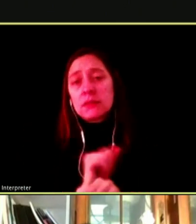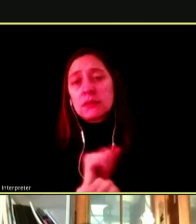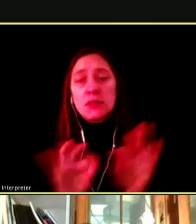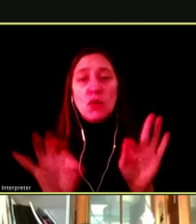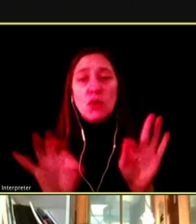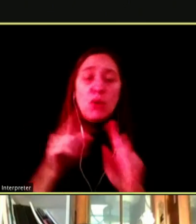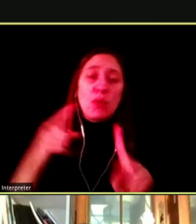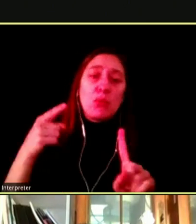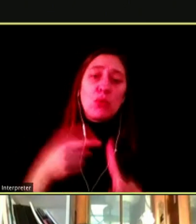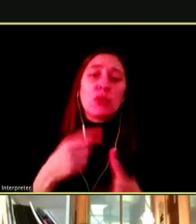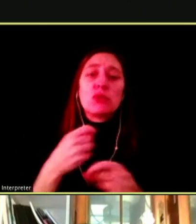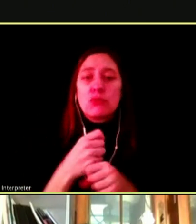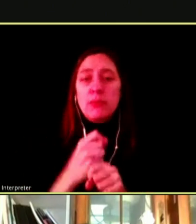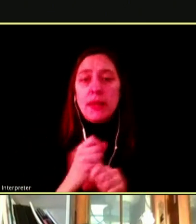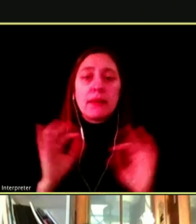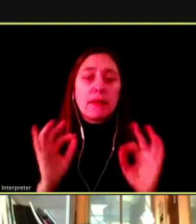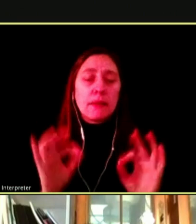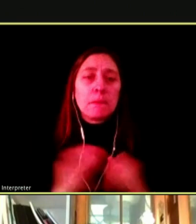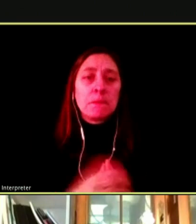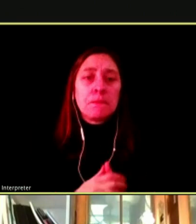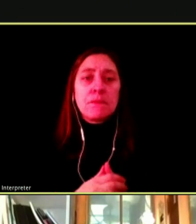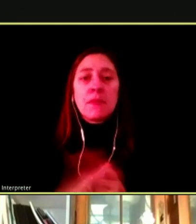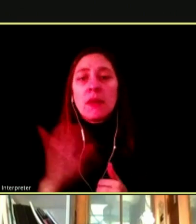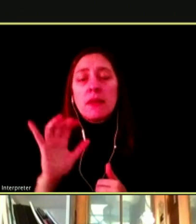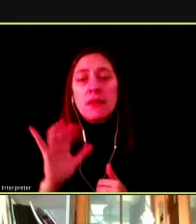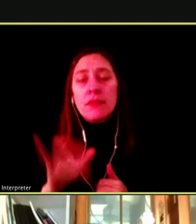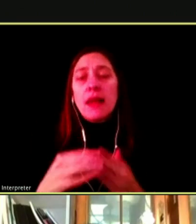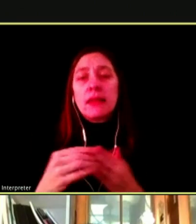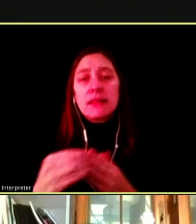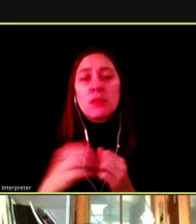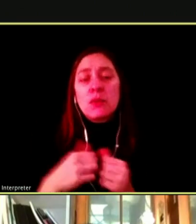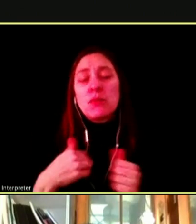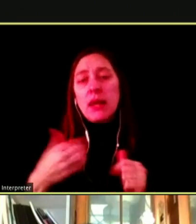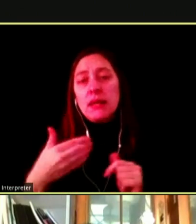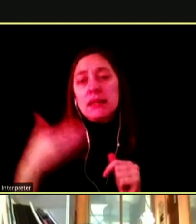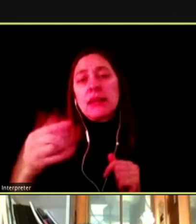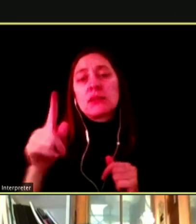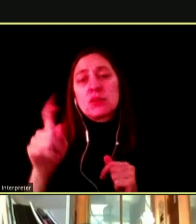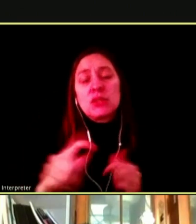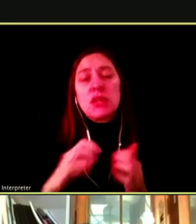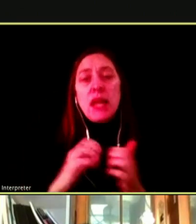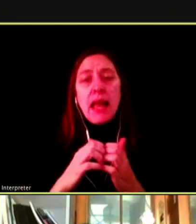AND SO THAT GOES INTO MY NEXT QUESTION IN TERMS OF HOW ADVERTISERS TARGETED TEENAGERS